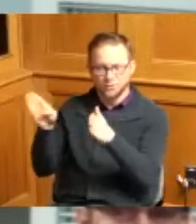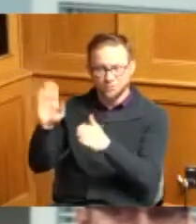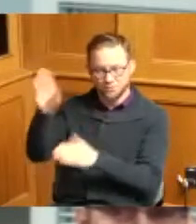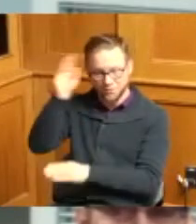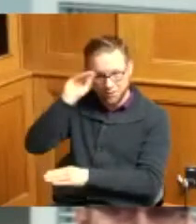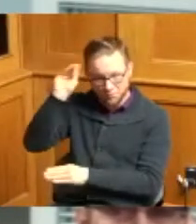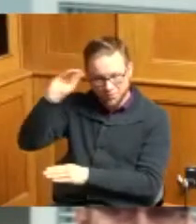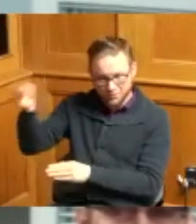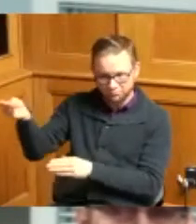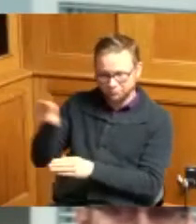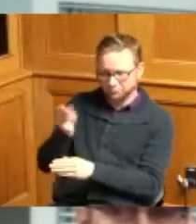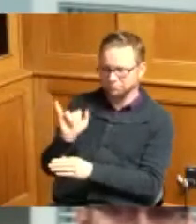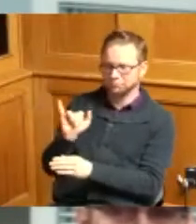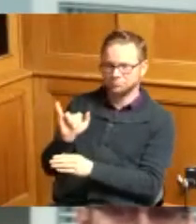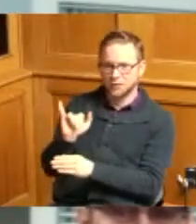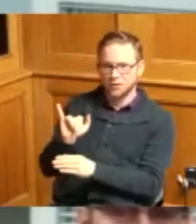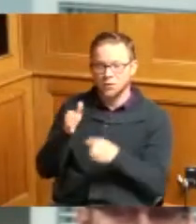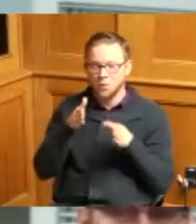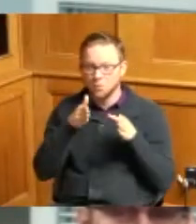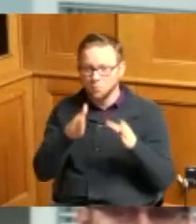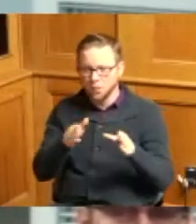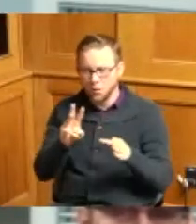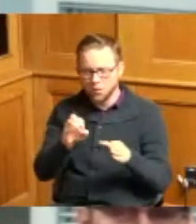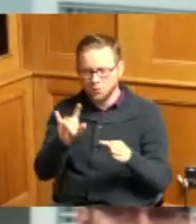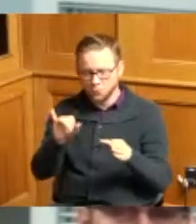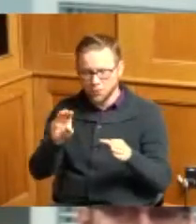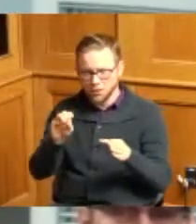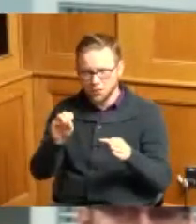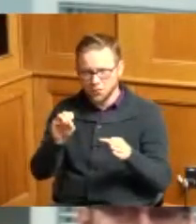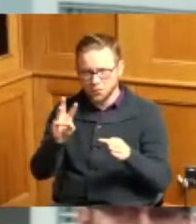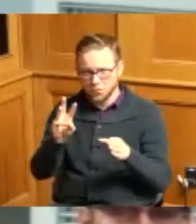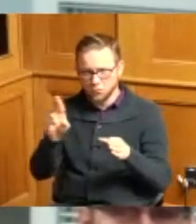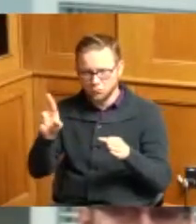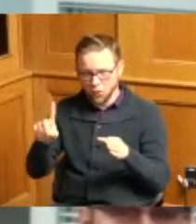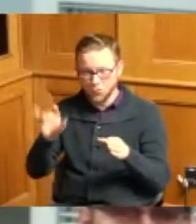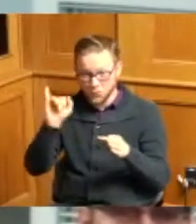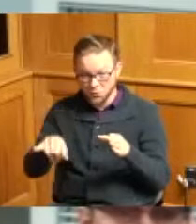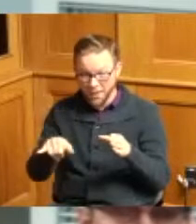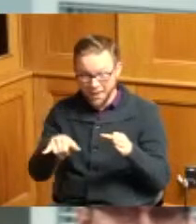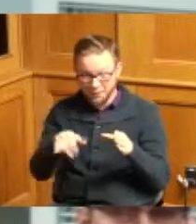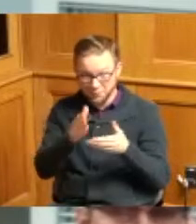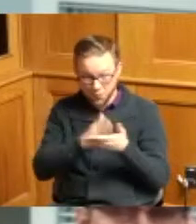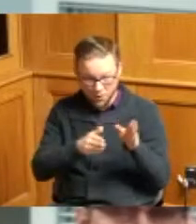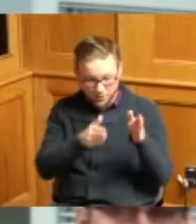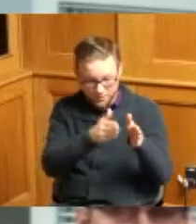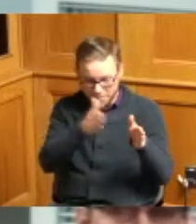portion of Willow Road that's requesting to be vacated is not a township road we only have any